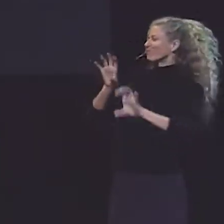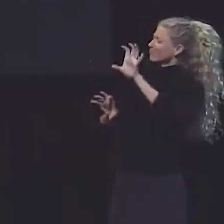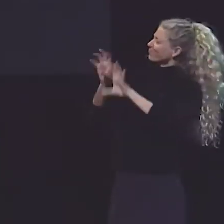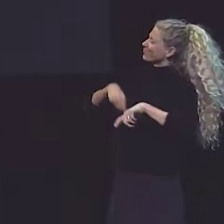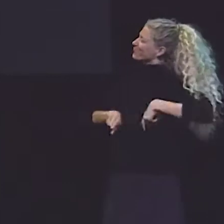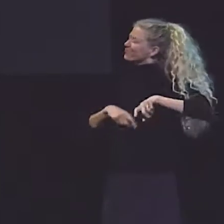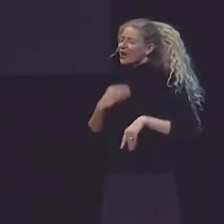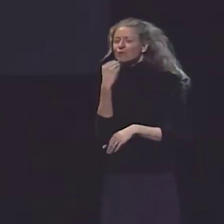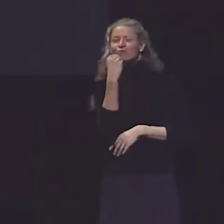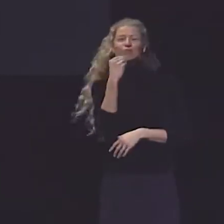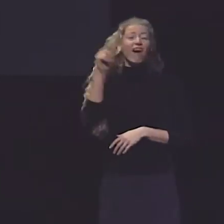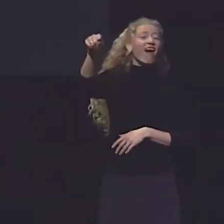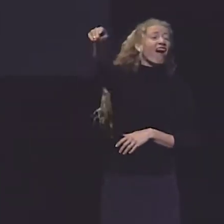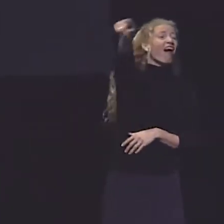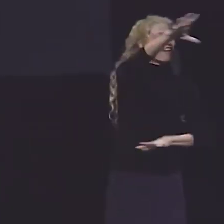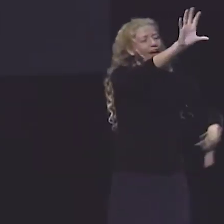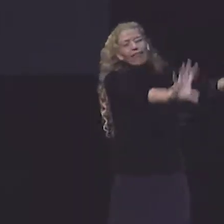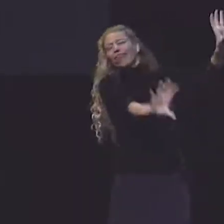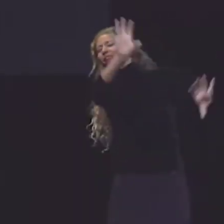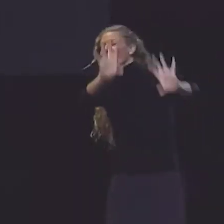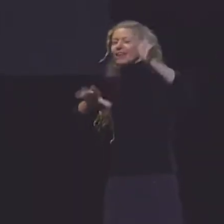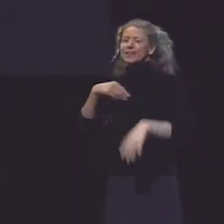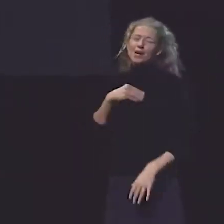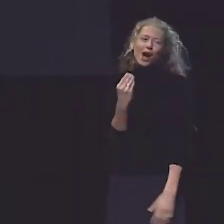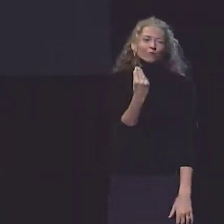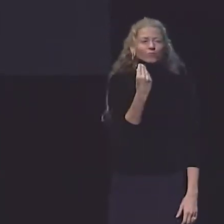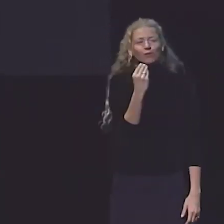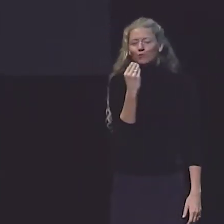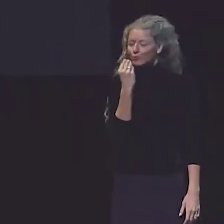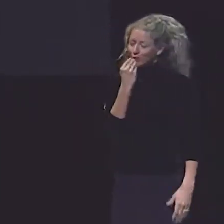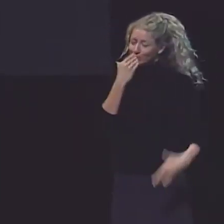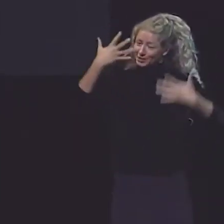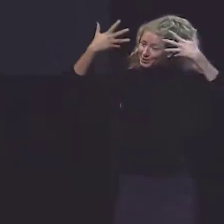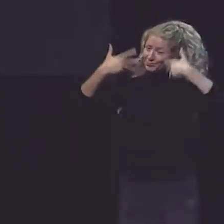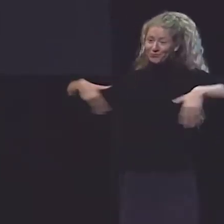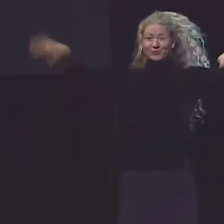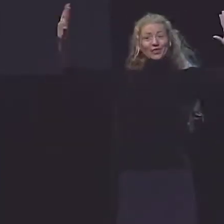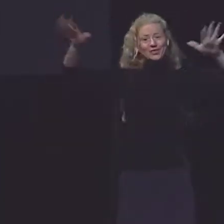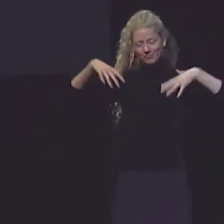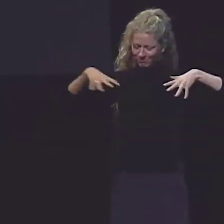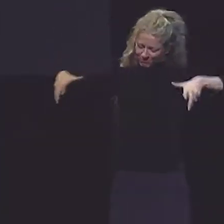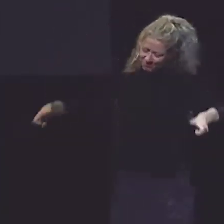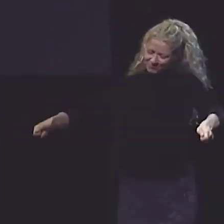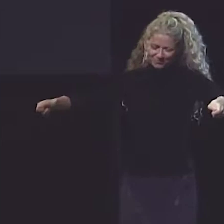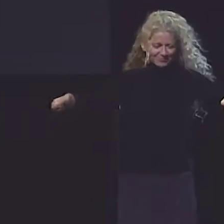AND TALK AMONGST EACH OTHER. EVERYBODY'S HAVING A WONDERFUL TIME AS THEY CONSUME THEIR LUNCH,